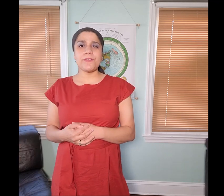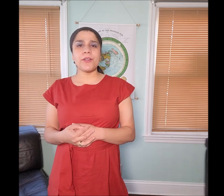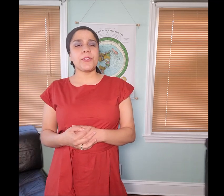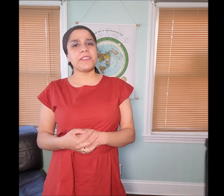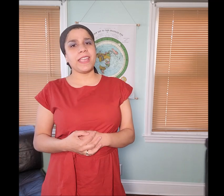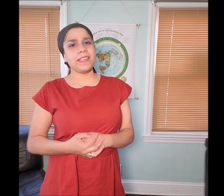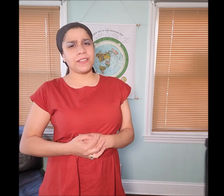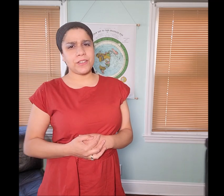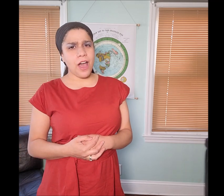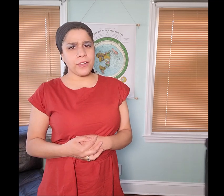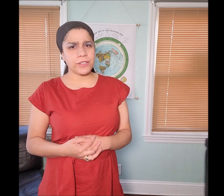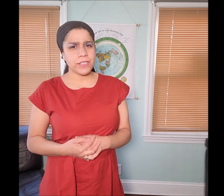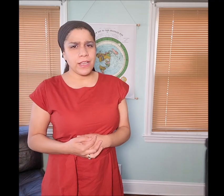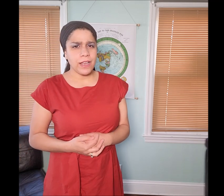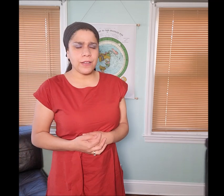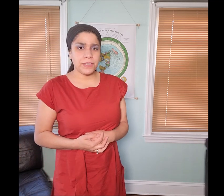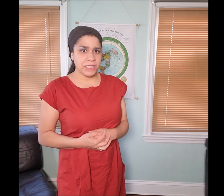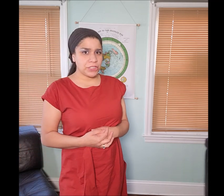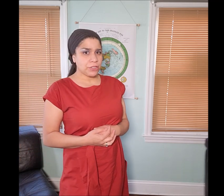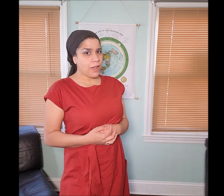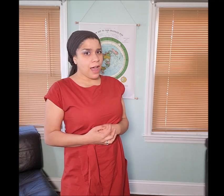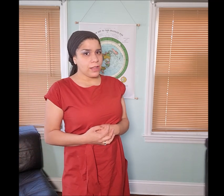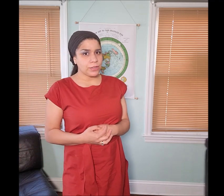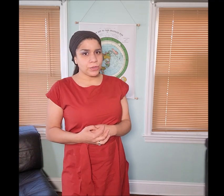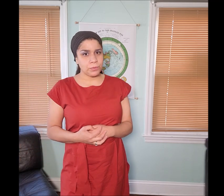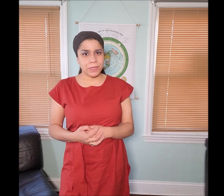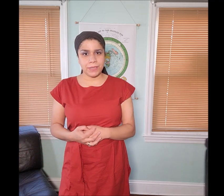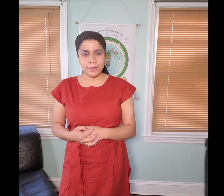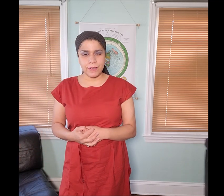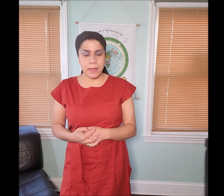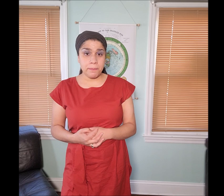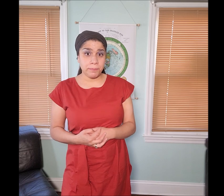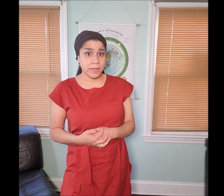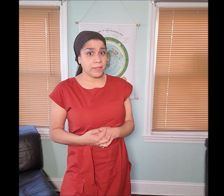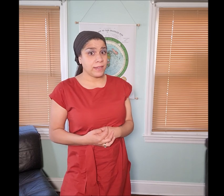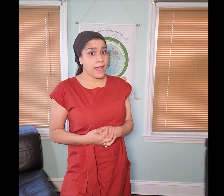Yahuah never ordained the daughters of Yeshar’Al to be “𐤐𐤉𐤋𐤂𐤔peylgash”.